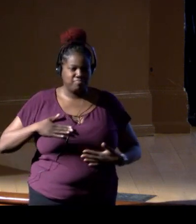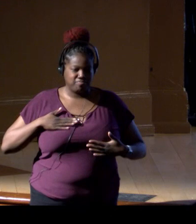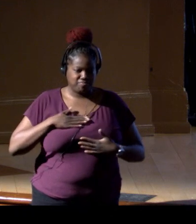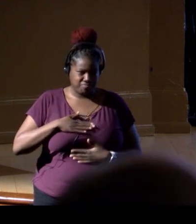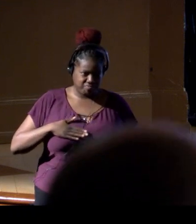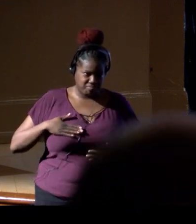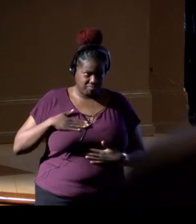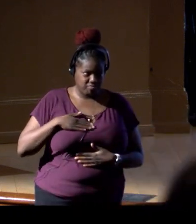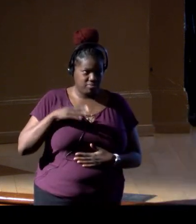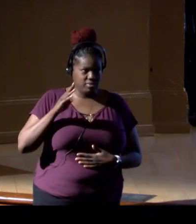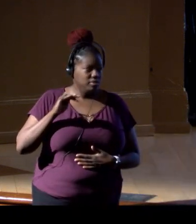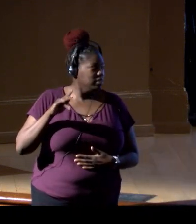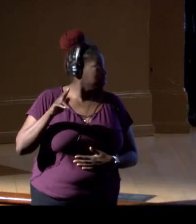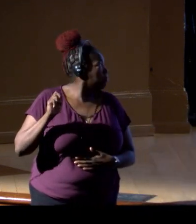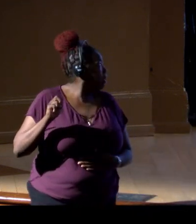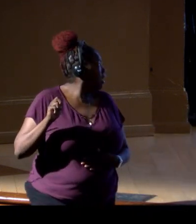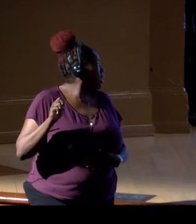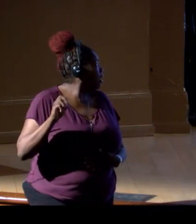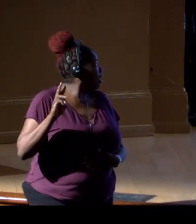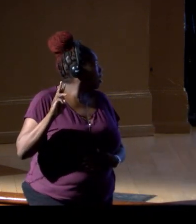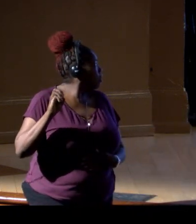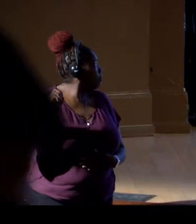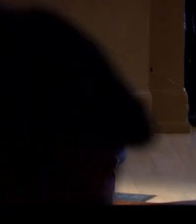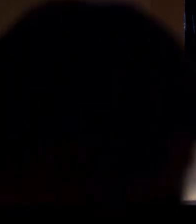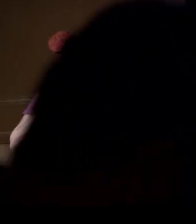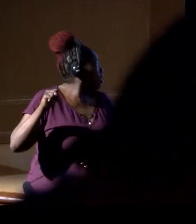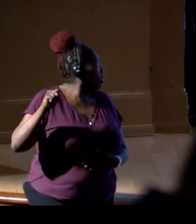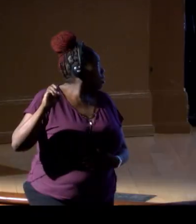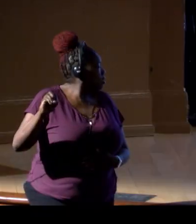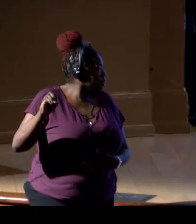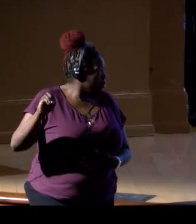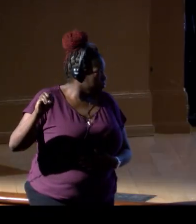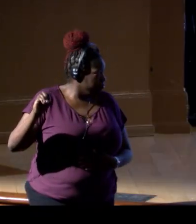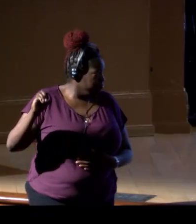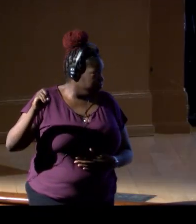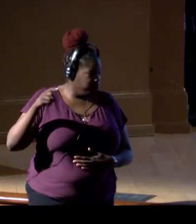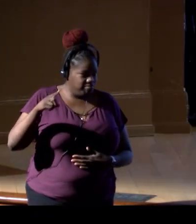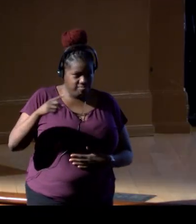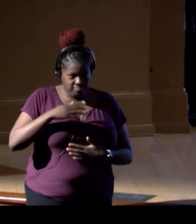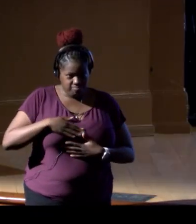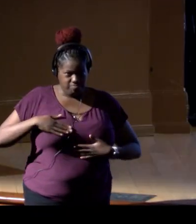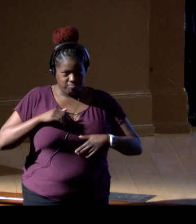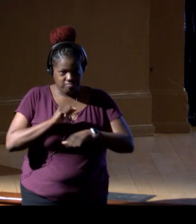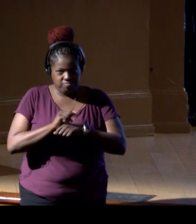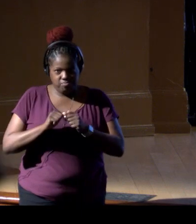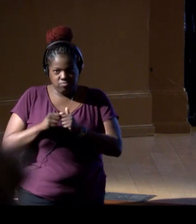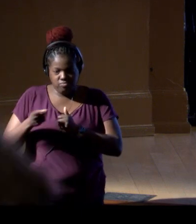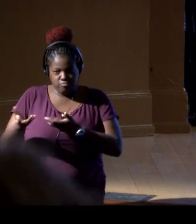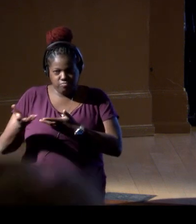Mike Weise up to the stage. I had the pleasure to work with him over the last two years